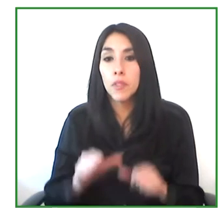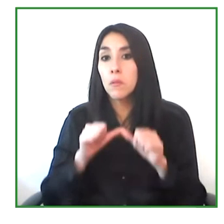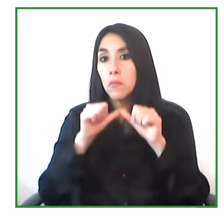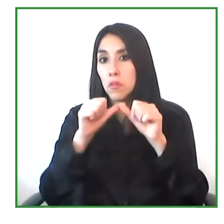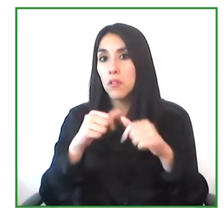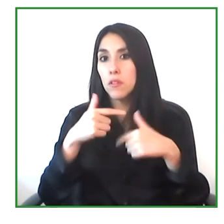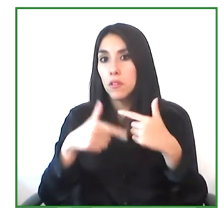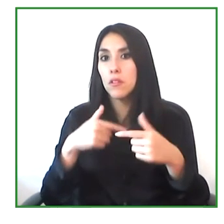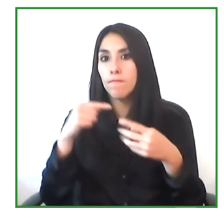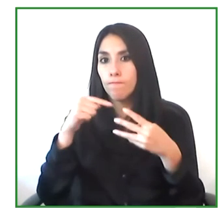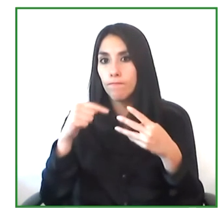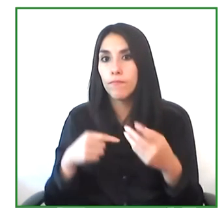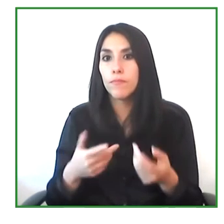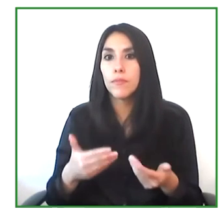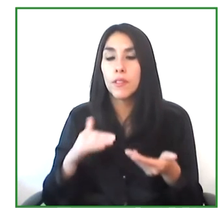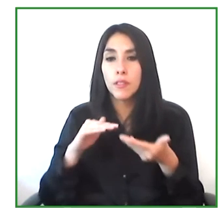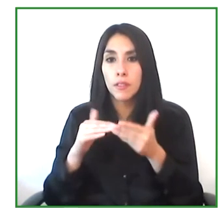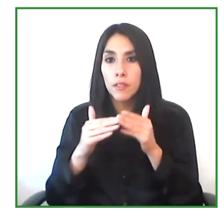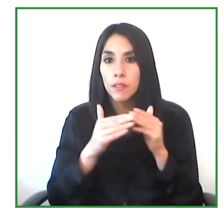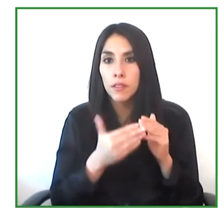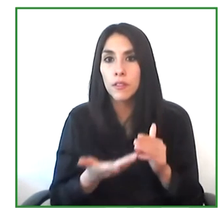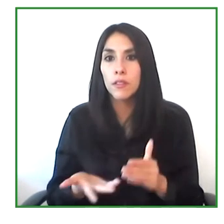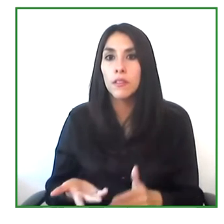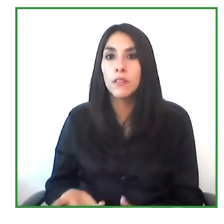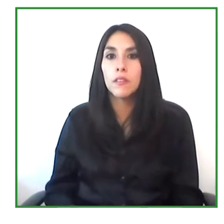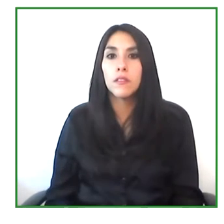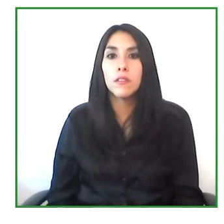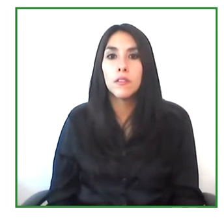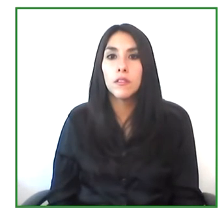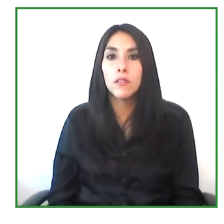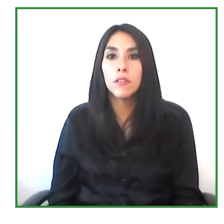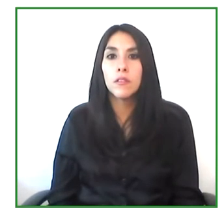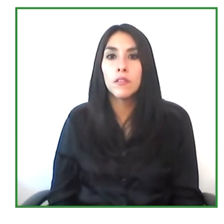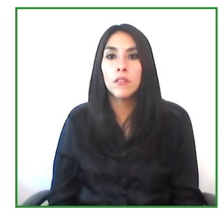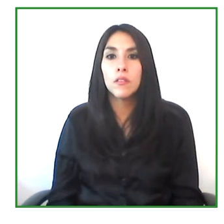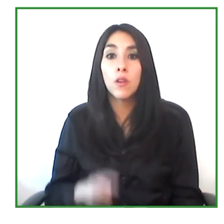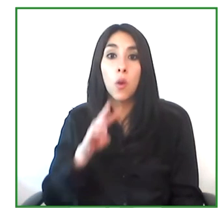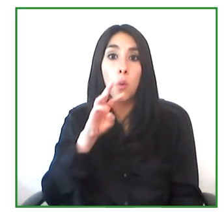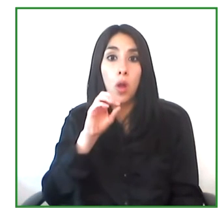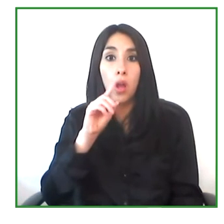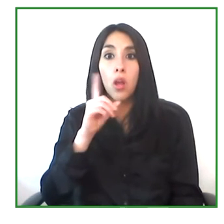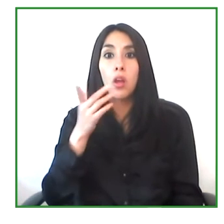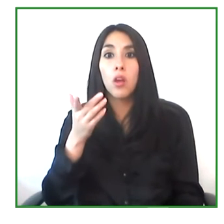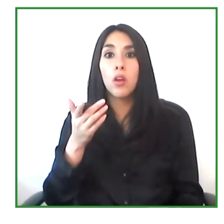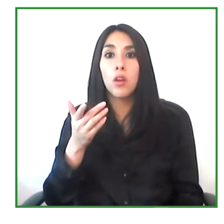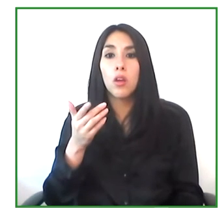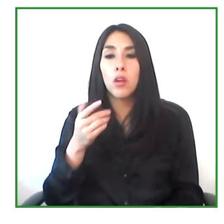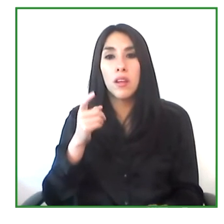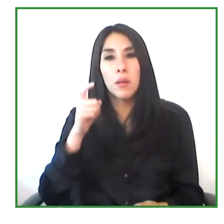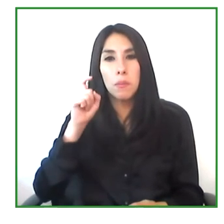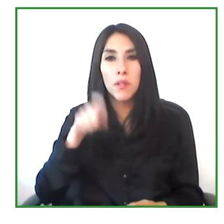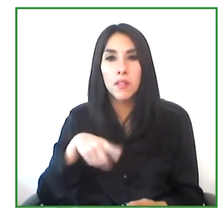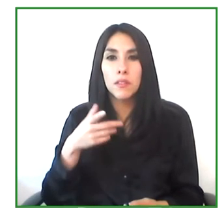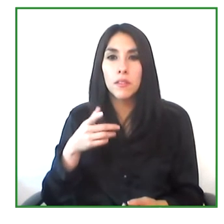and 3D printers, because it's we need to make sure that we maintain